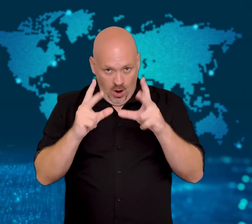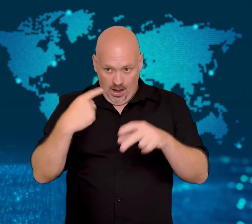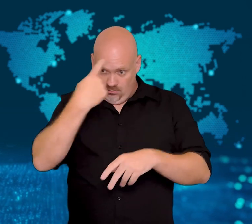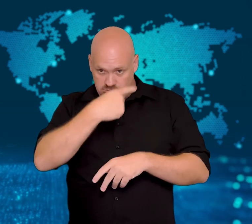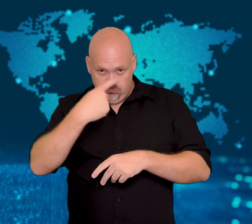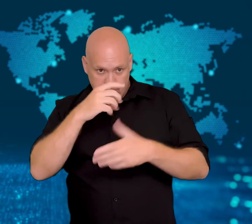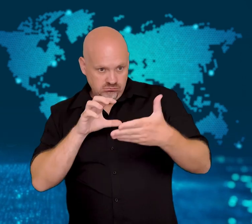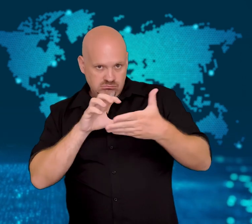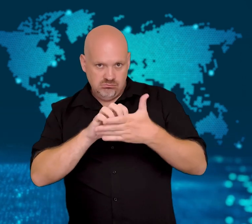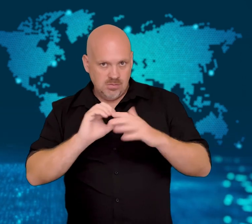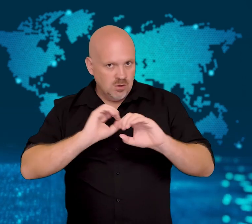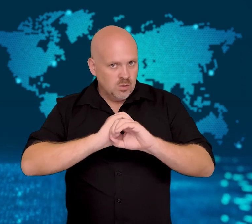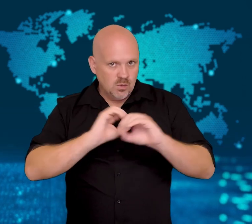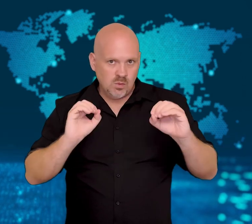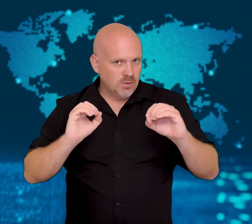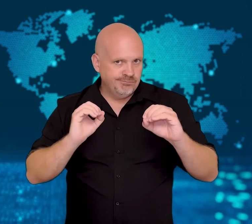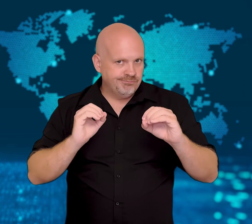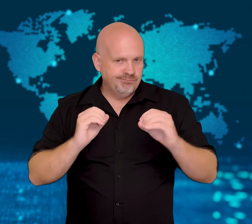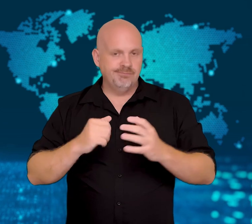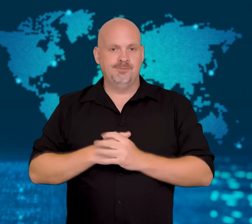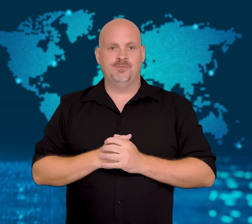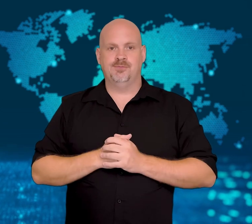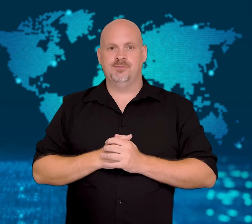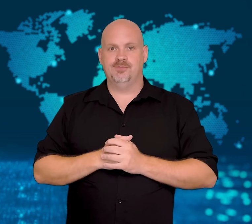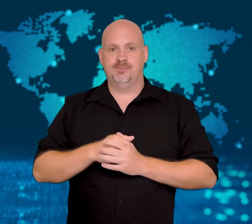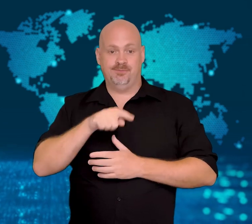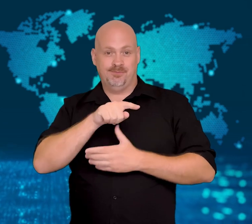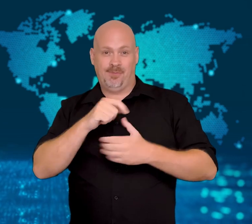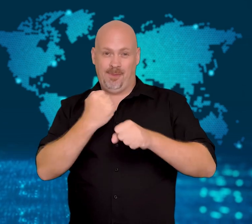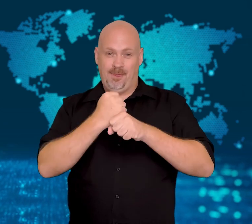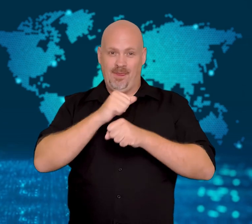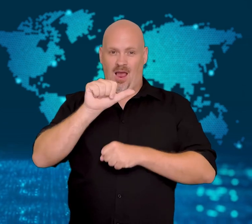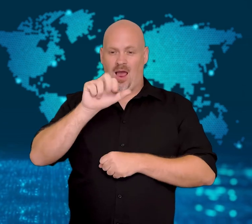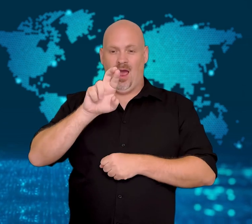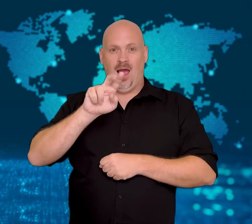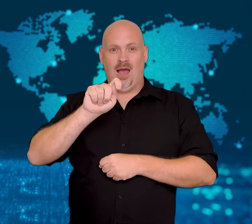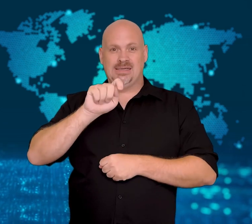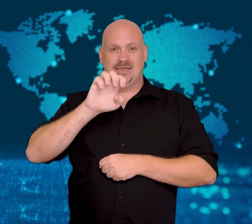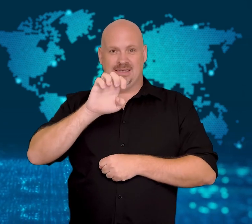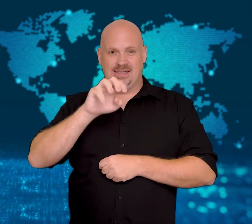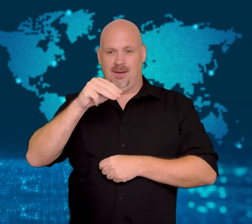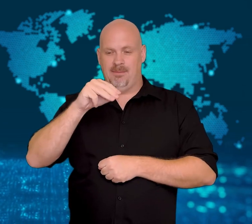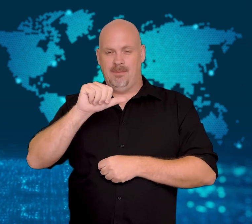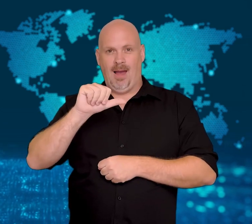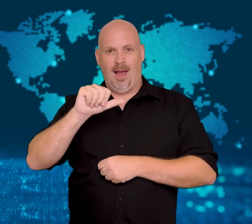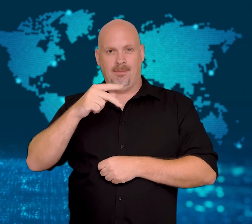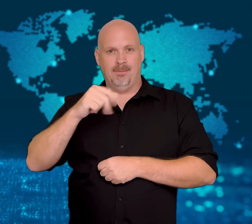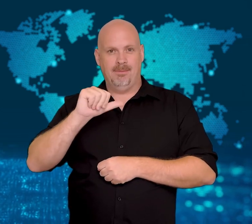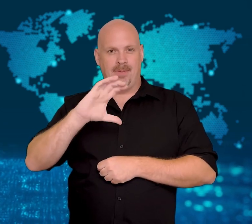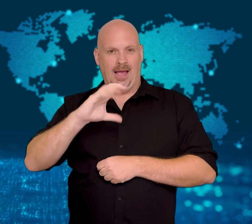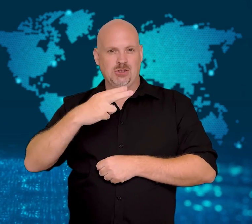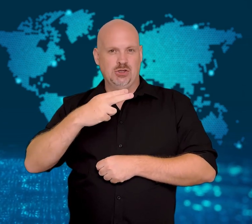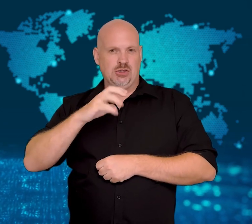Two other women also said their images were used without their consent.